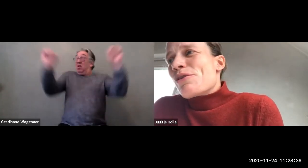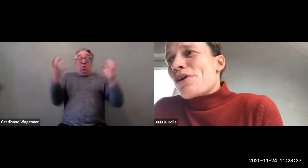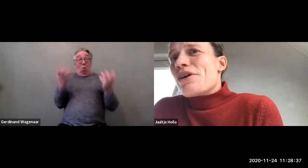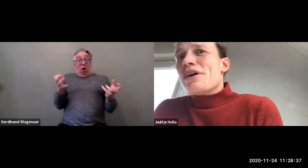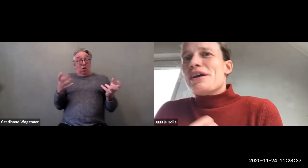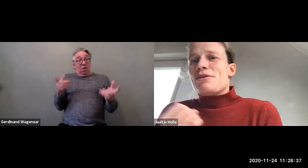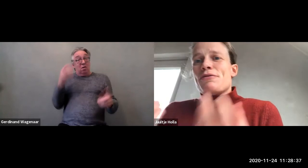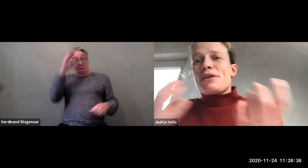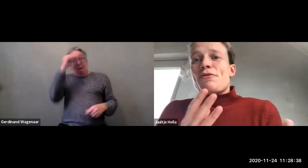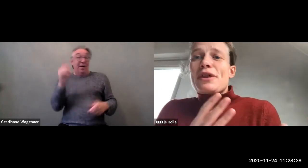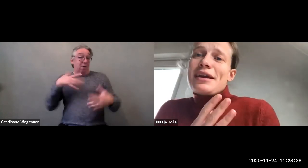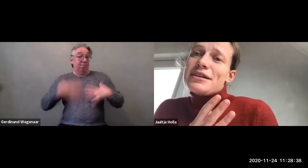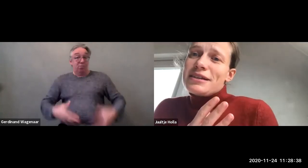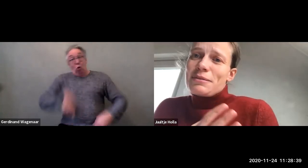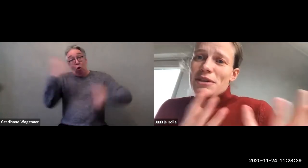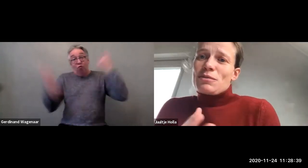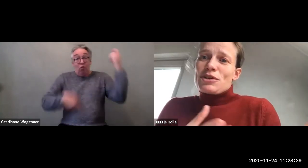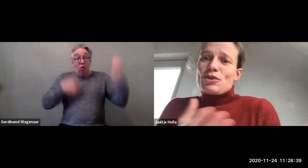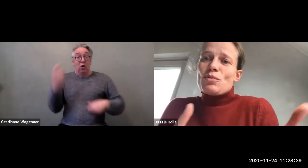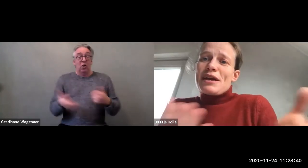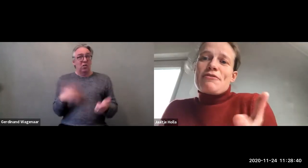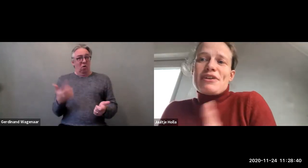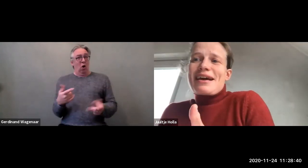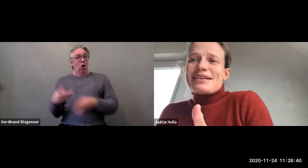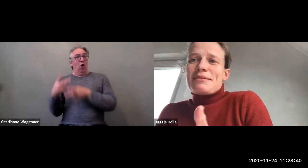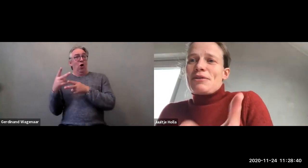So for her, for the care system, this was a good way of reacting,